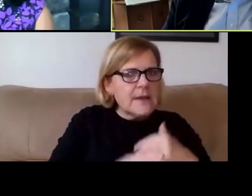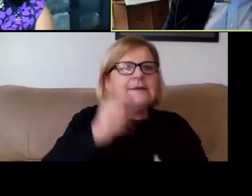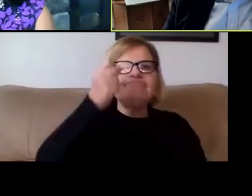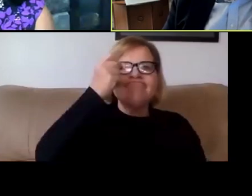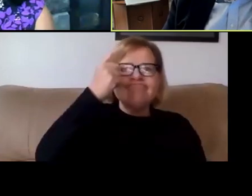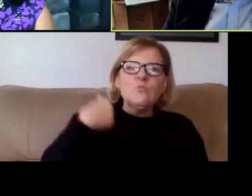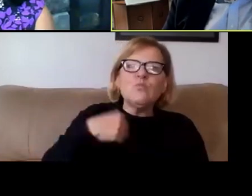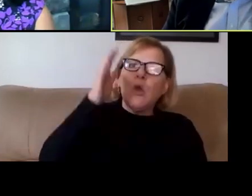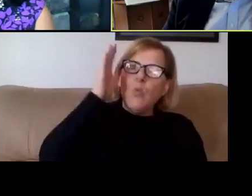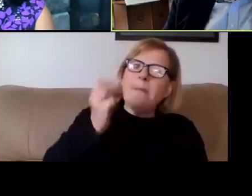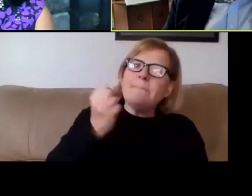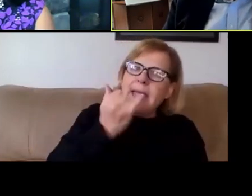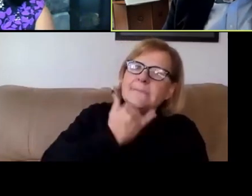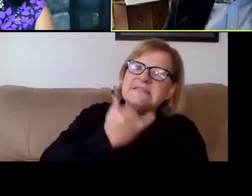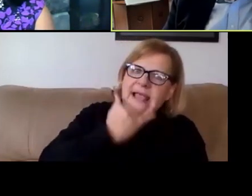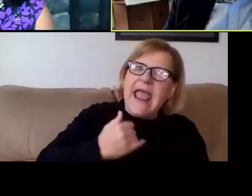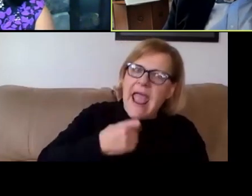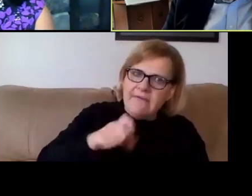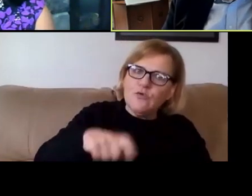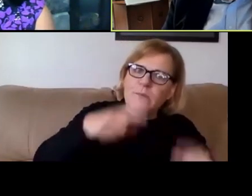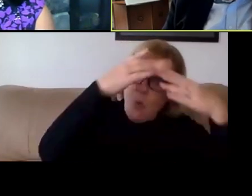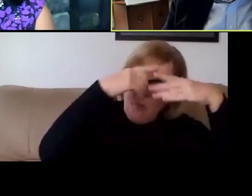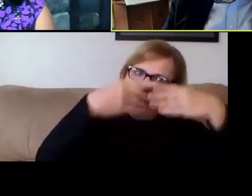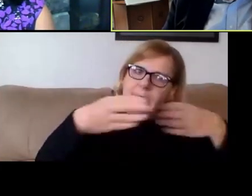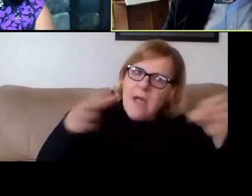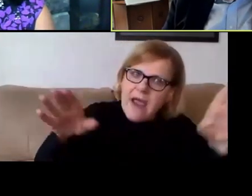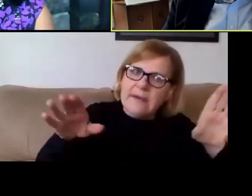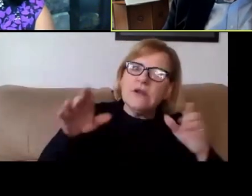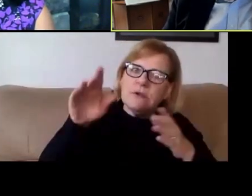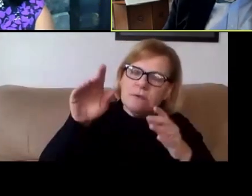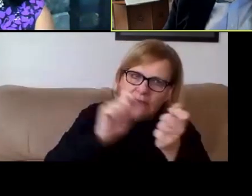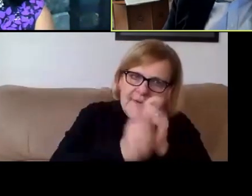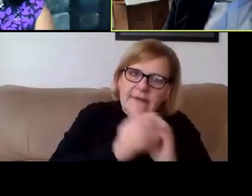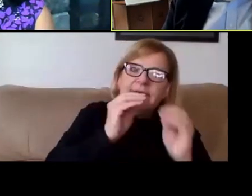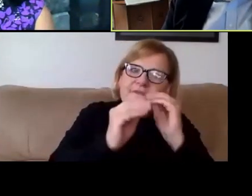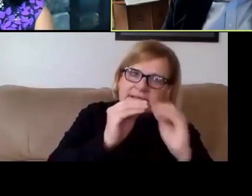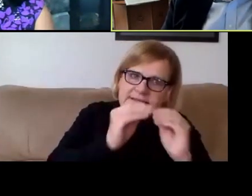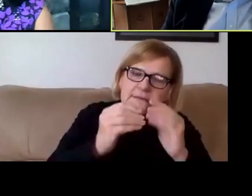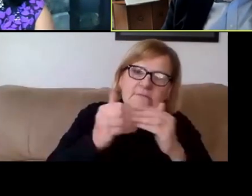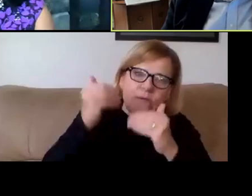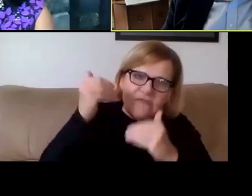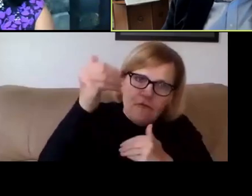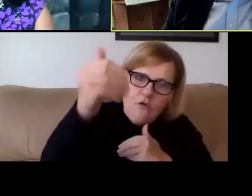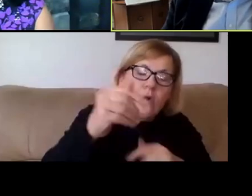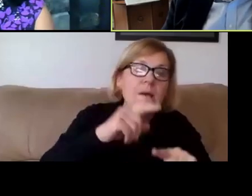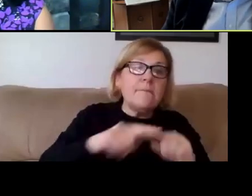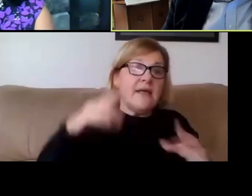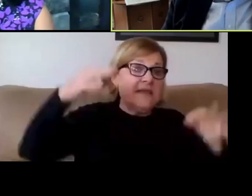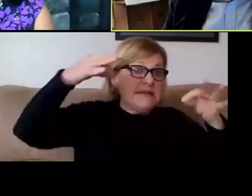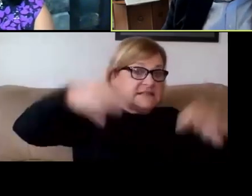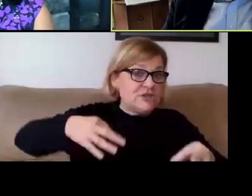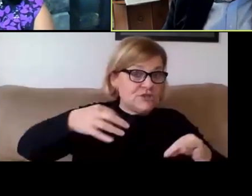And we have to be open-minded and try to correct them and do the best as we can moving forward. And there are no decisions that everyone will support